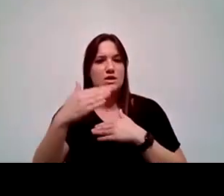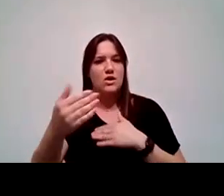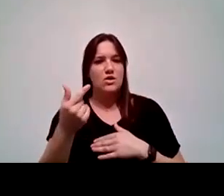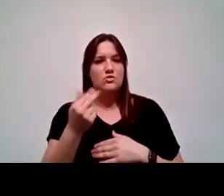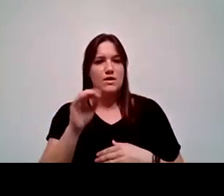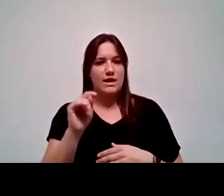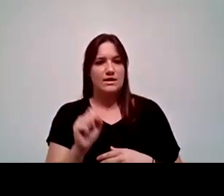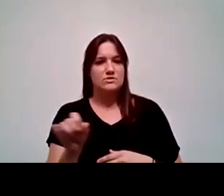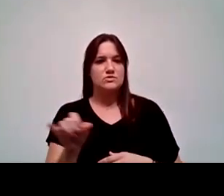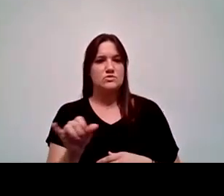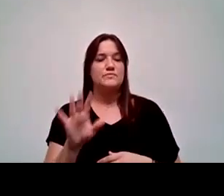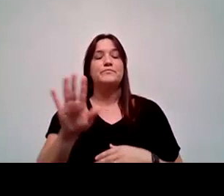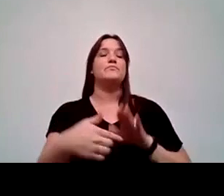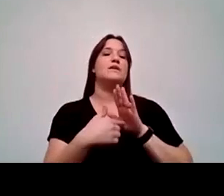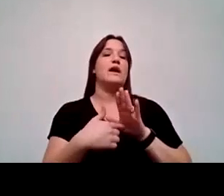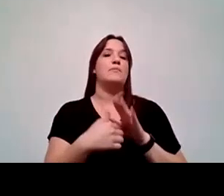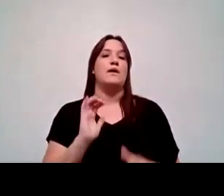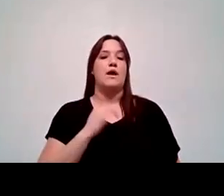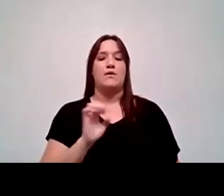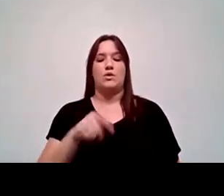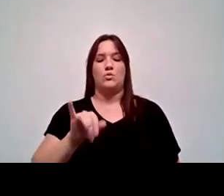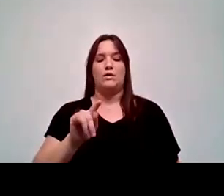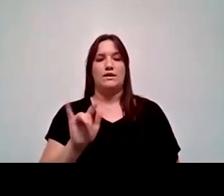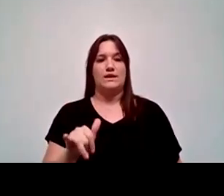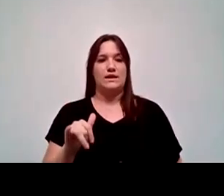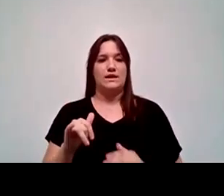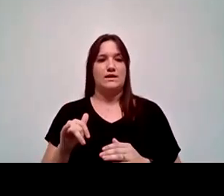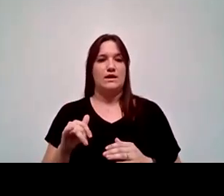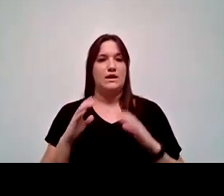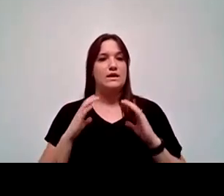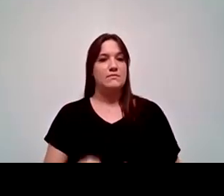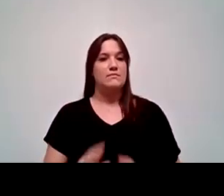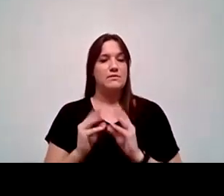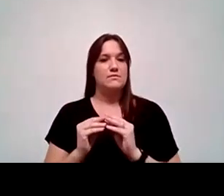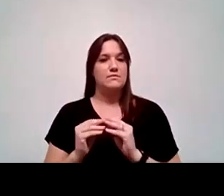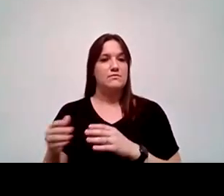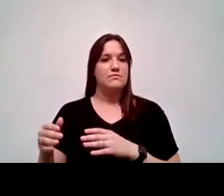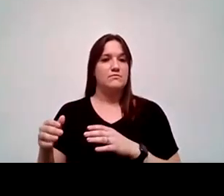So, for example, in our equity committee plan, the equity plan for Reedley College,